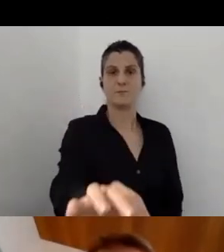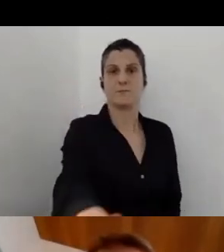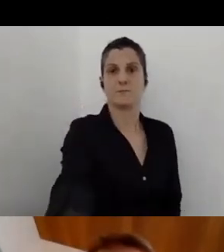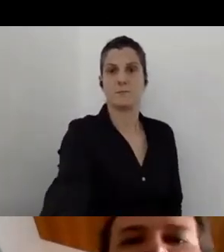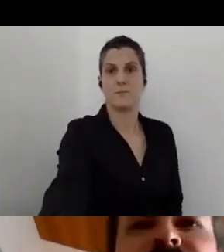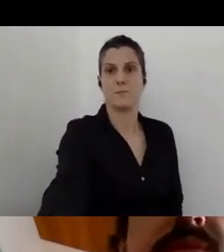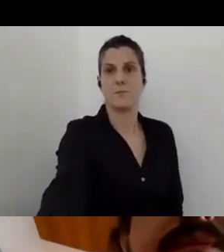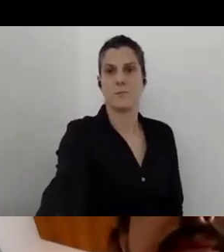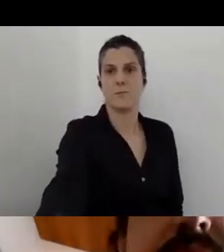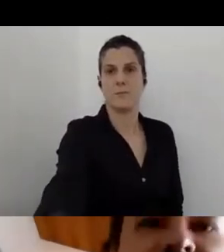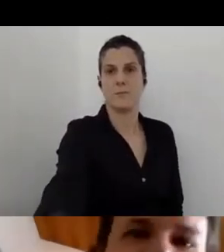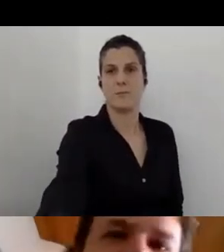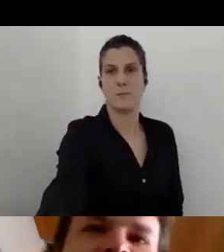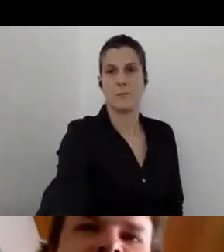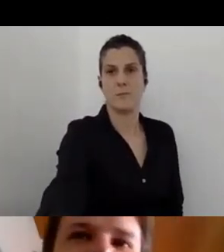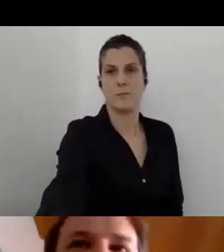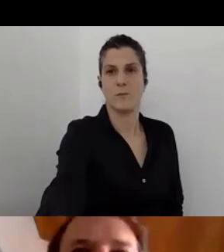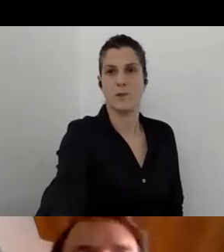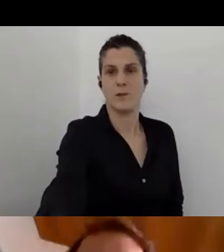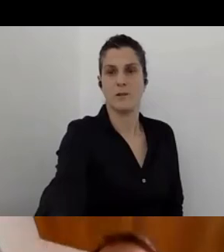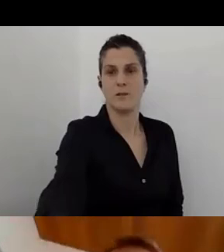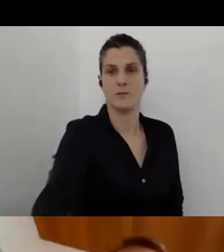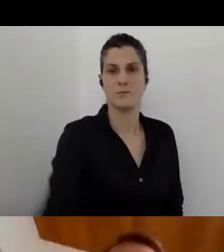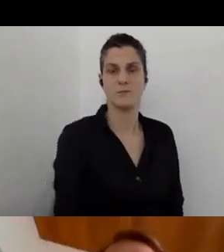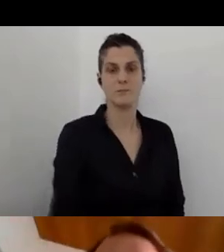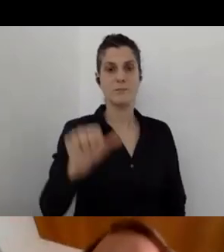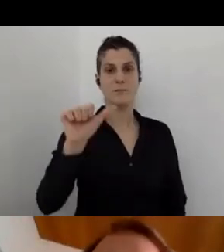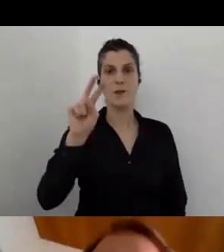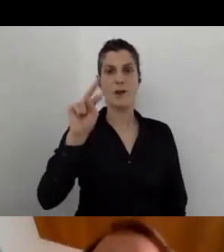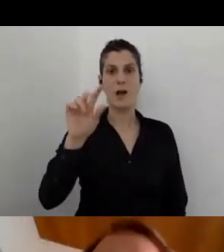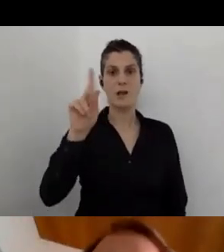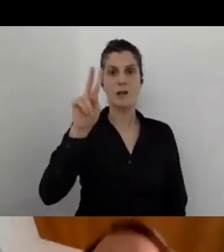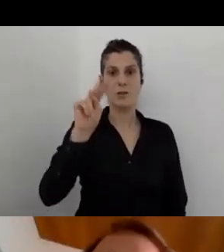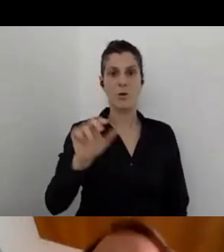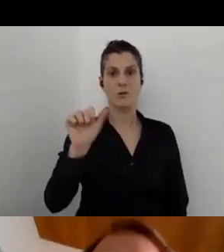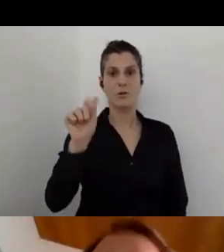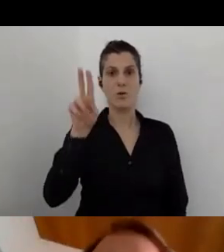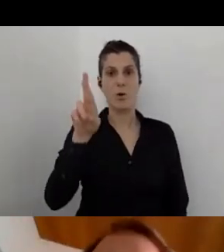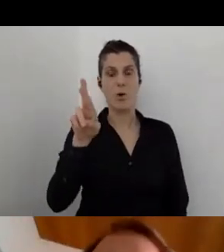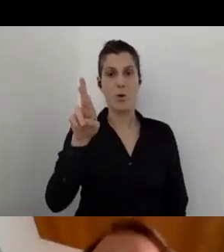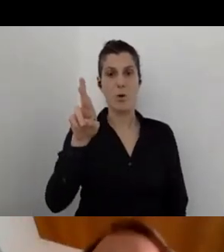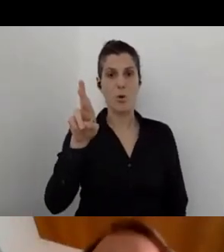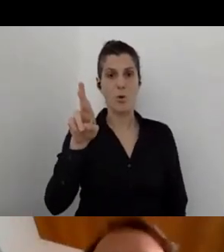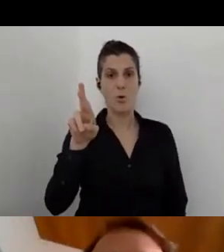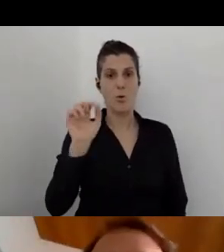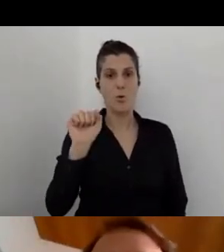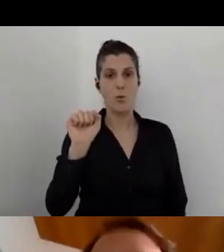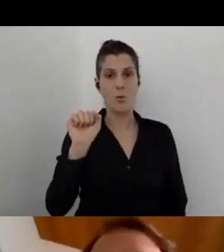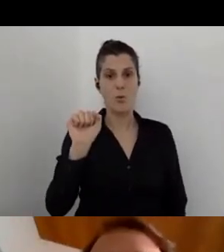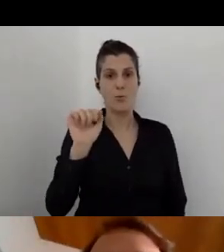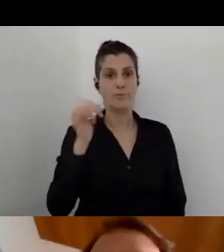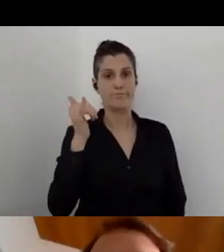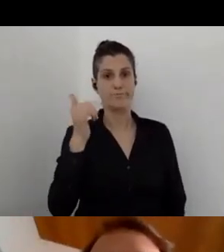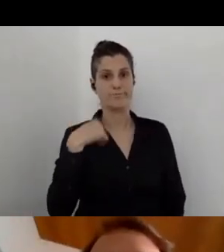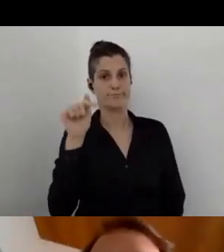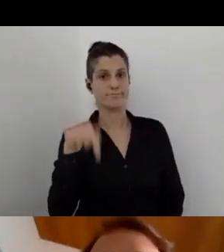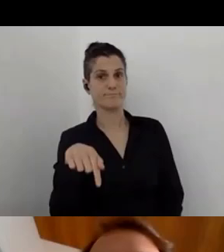Great, Anton are you here? Or? Yes, I'm here. I'm here as well.